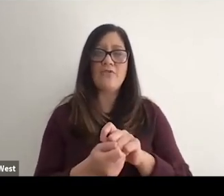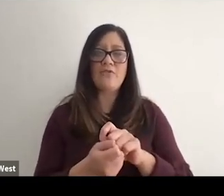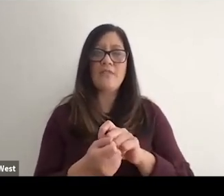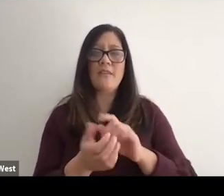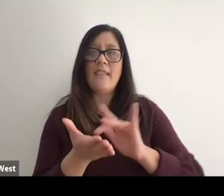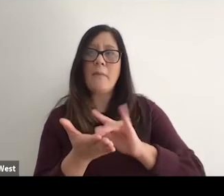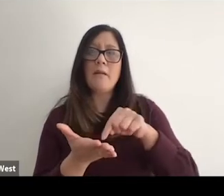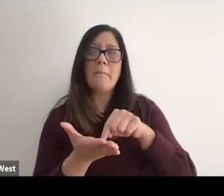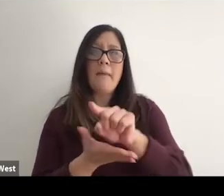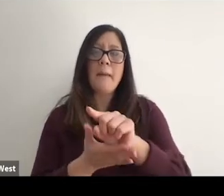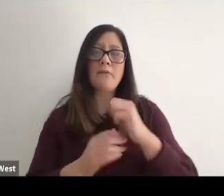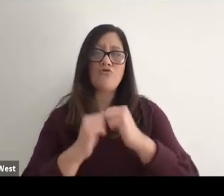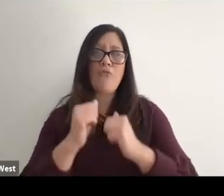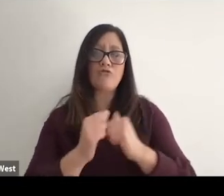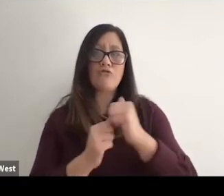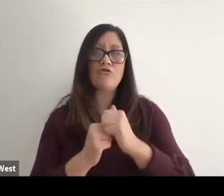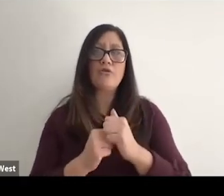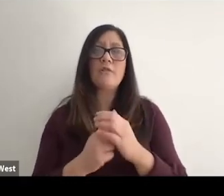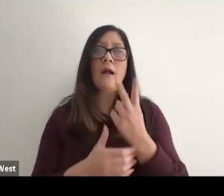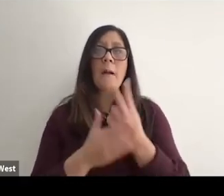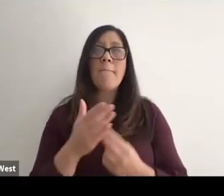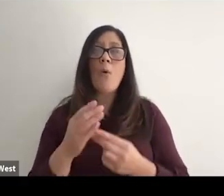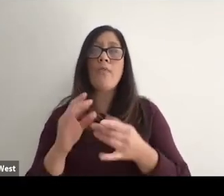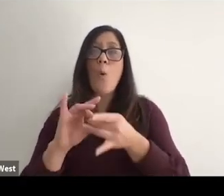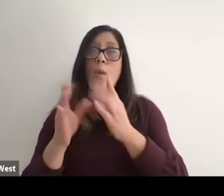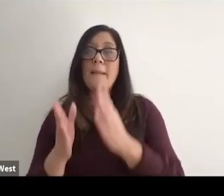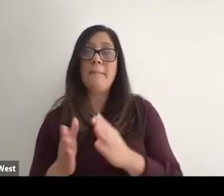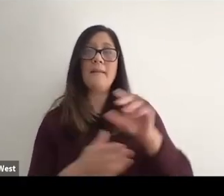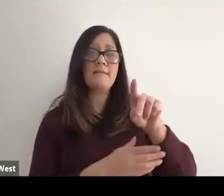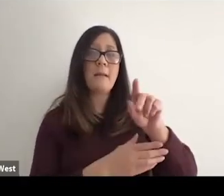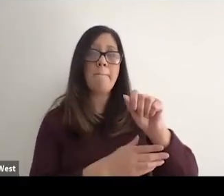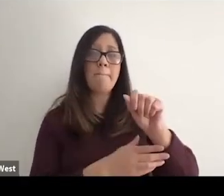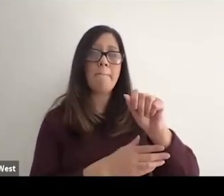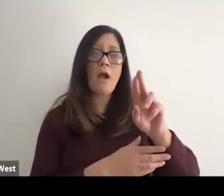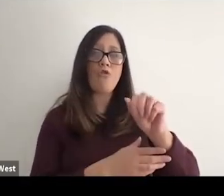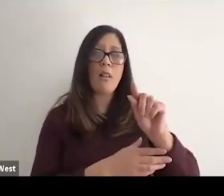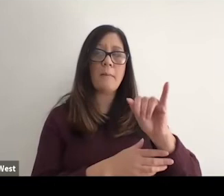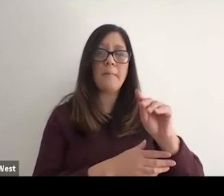are awarded the same payment for winning a gold, silver or bronze medal and that